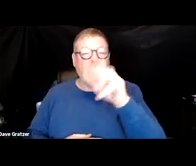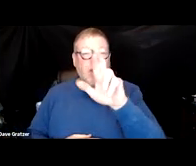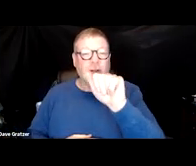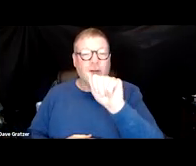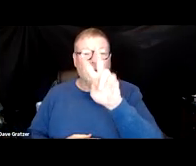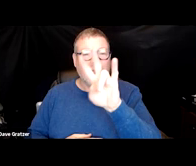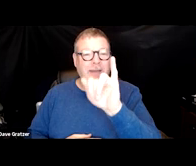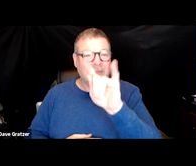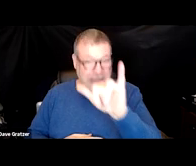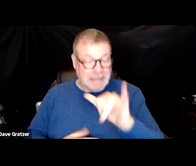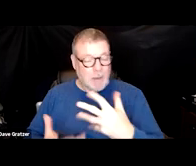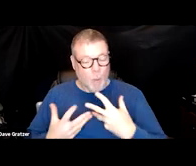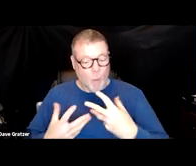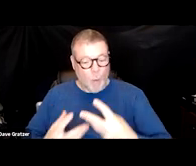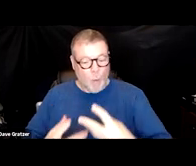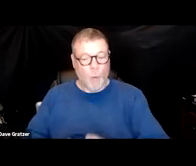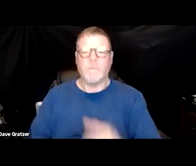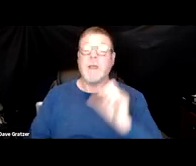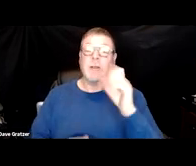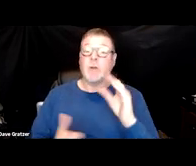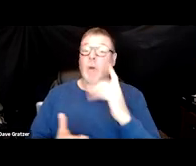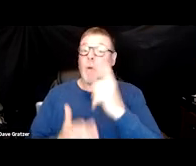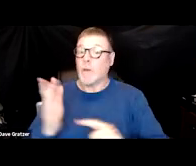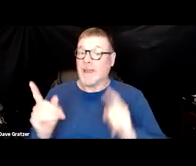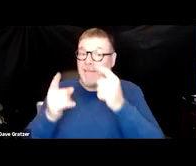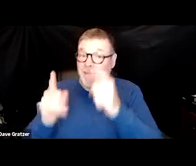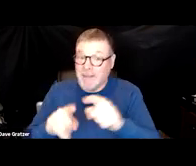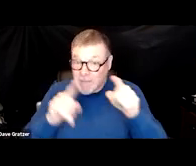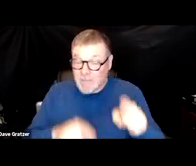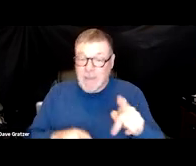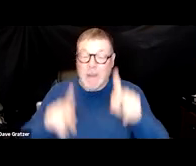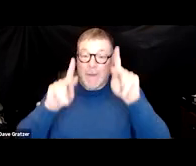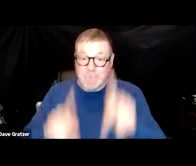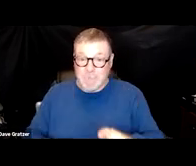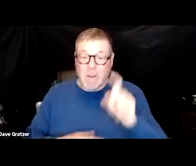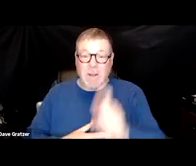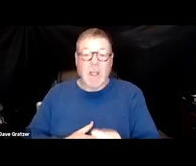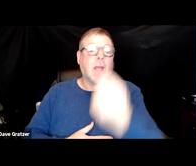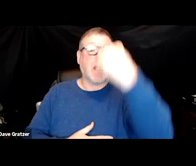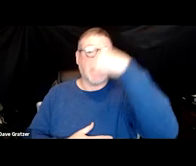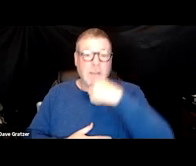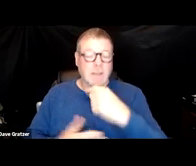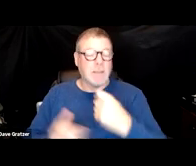And so quite often, all that could happen is that the person needed to be intubated, supported however they could,